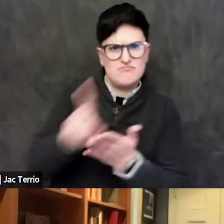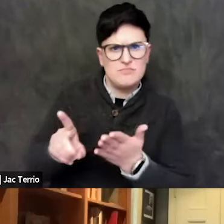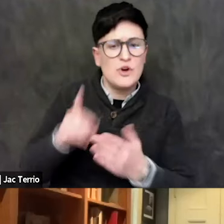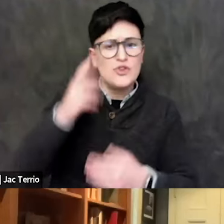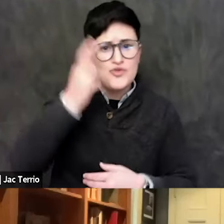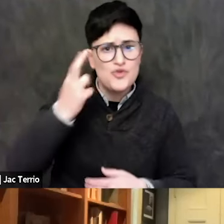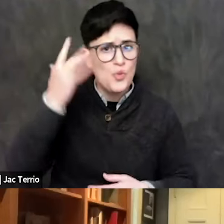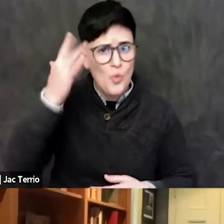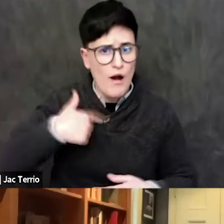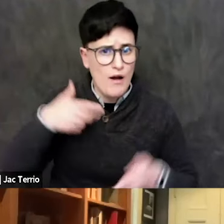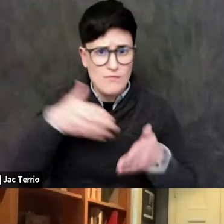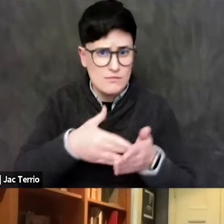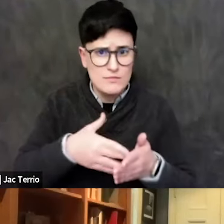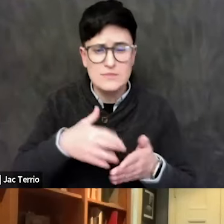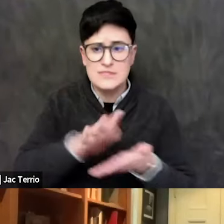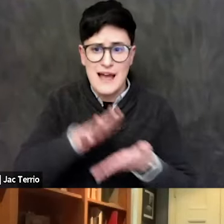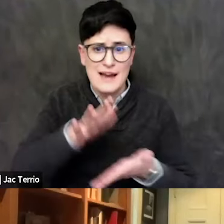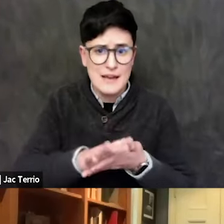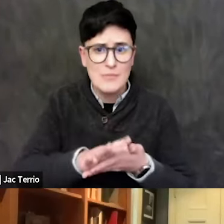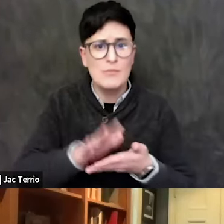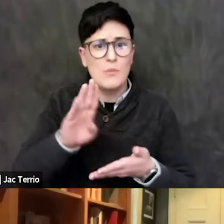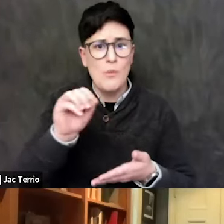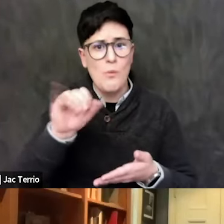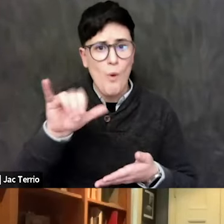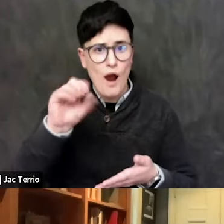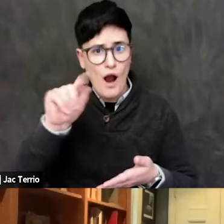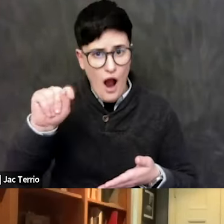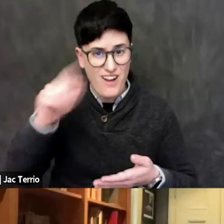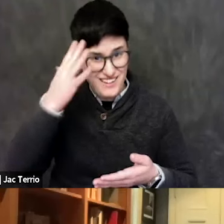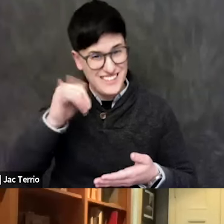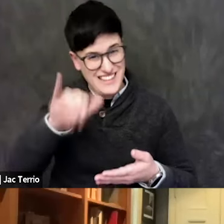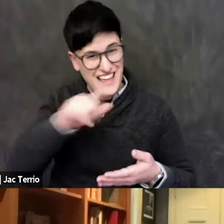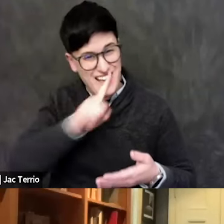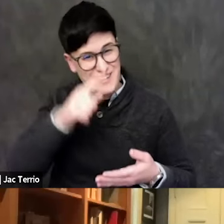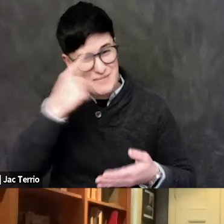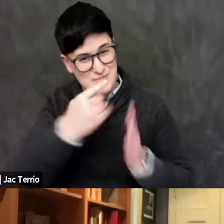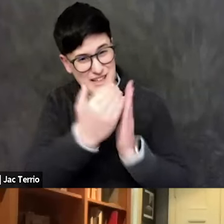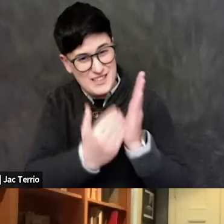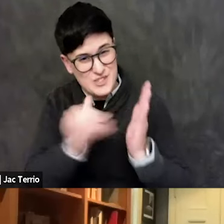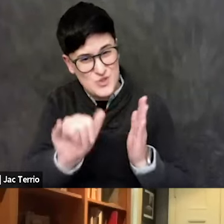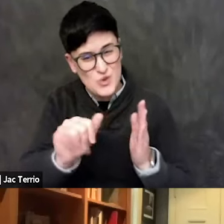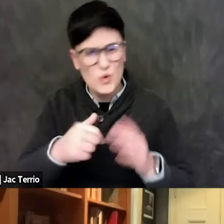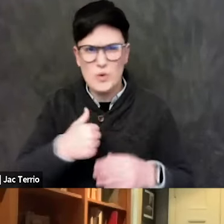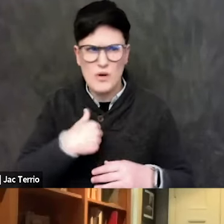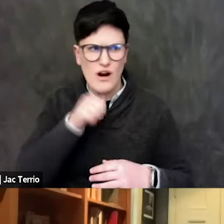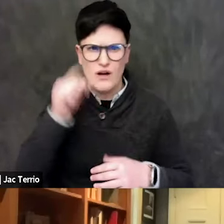the academic boycott is also because it's a blacklist. And I don't think I blacklist with blacklists,